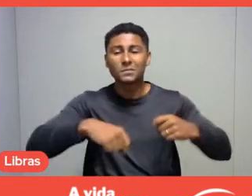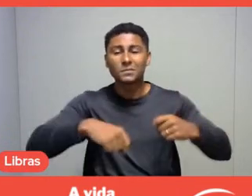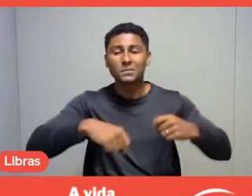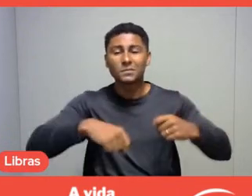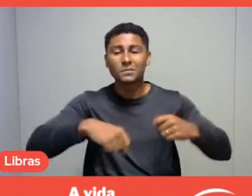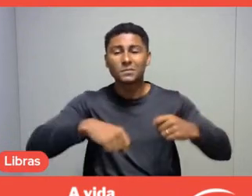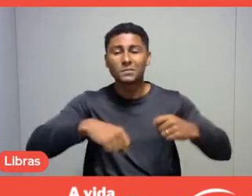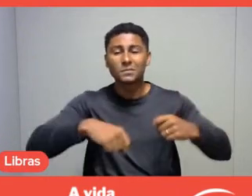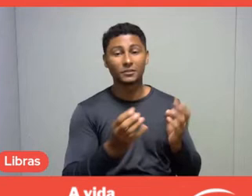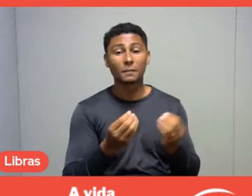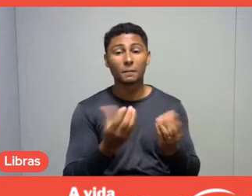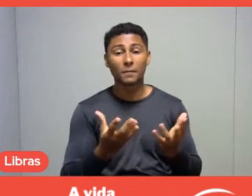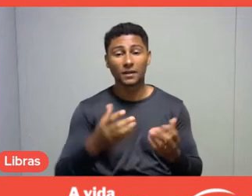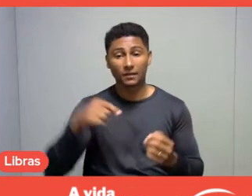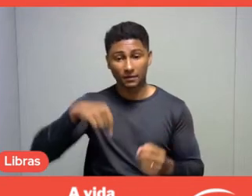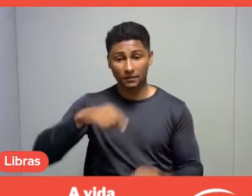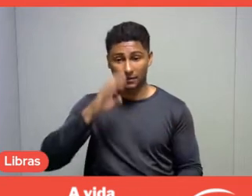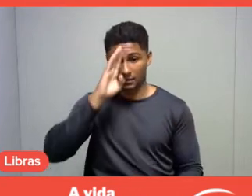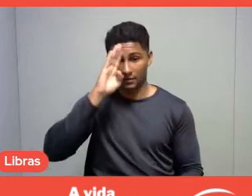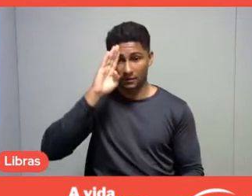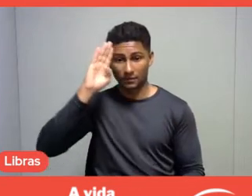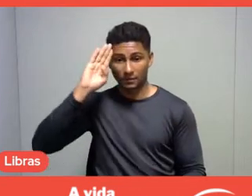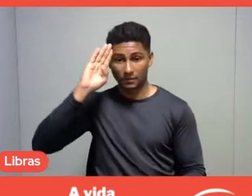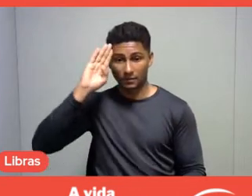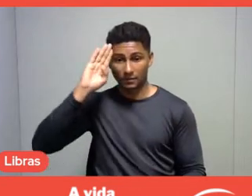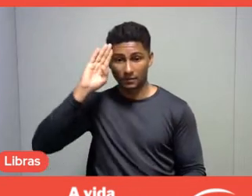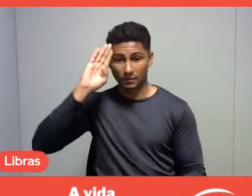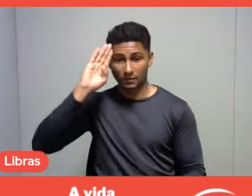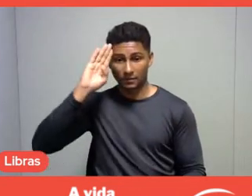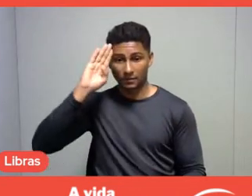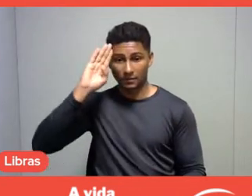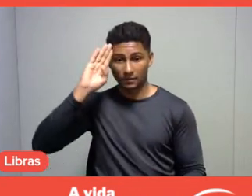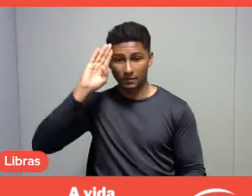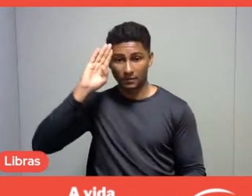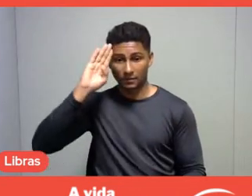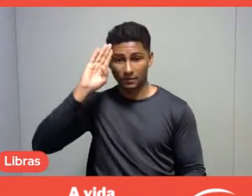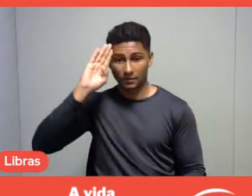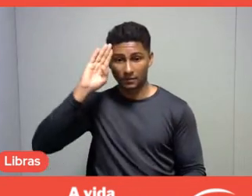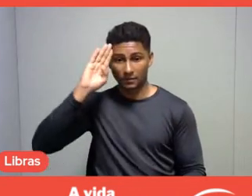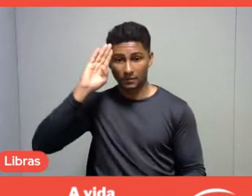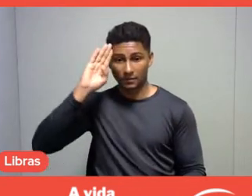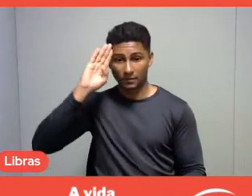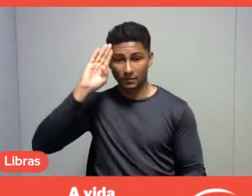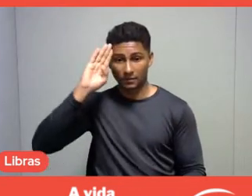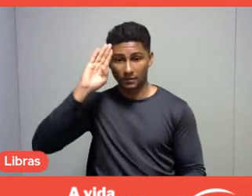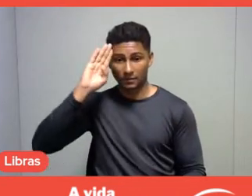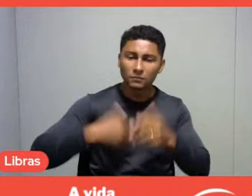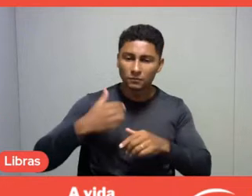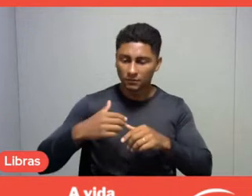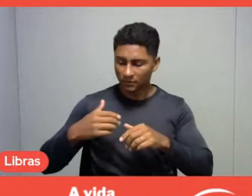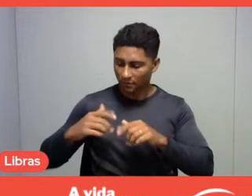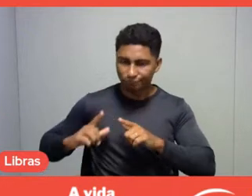Sesc, can transform this listening in services, in serving the population.